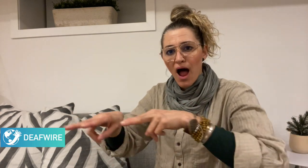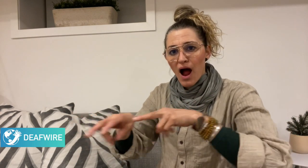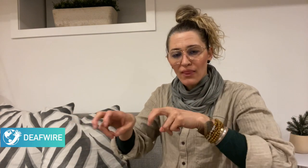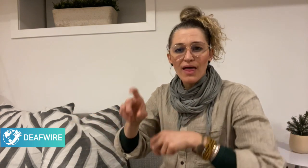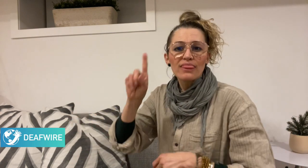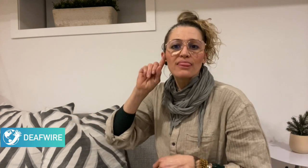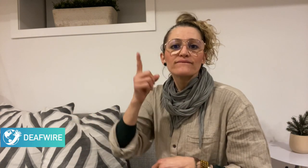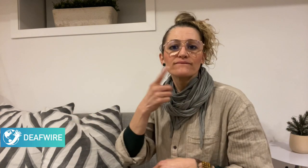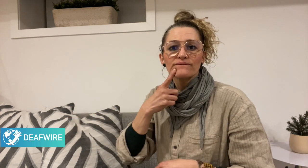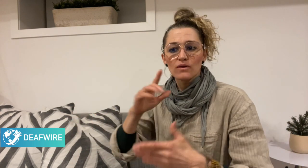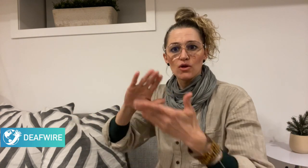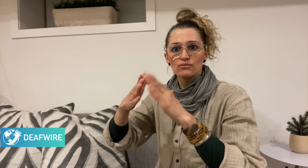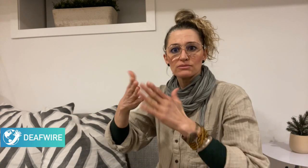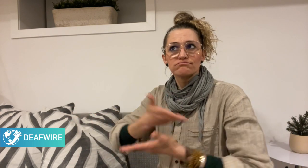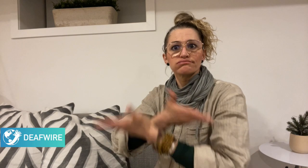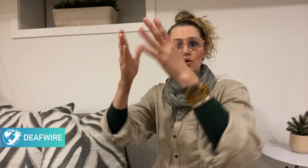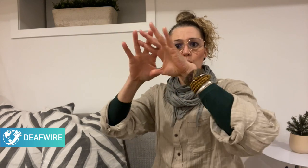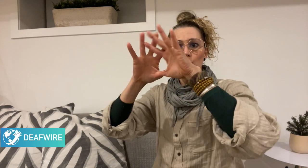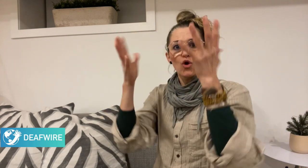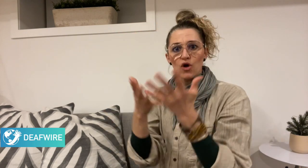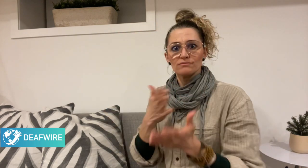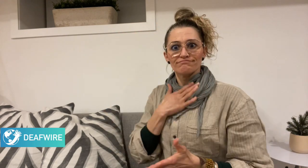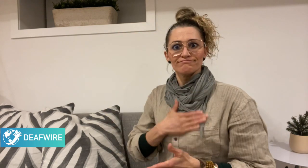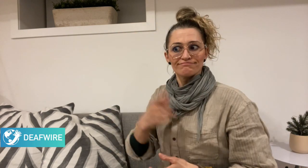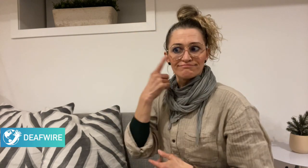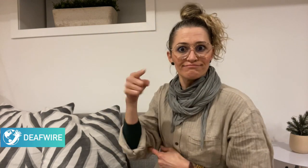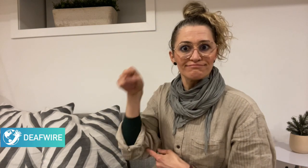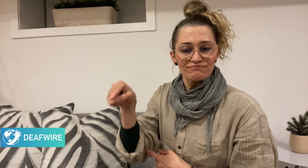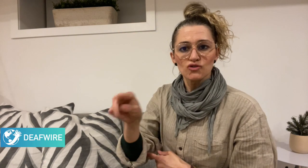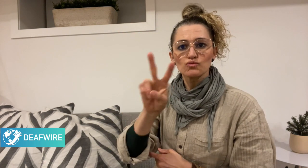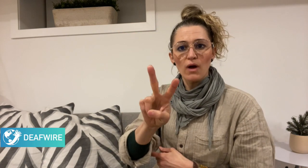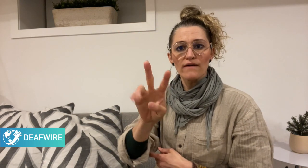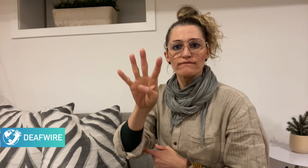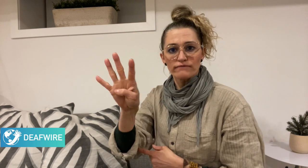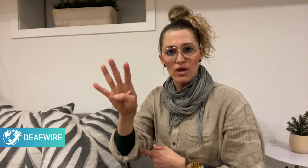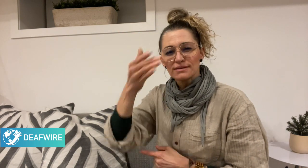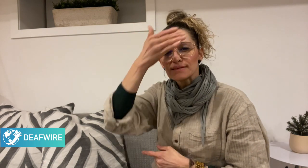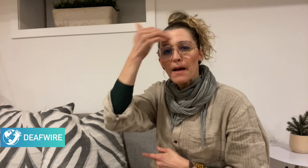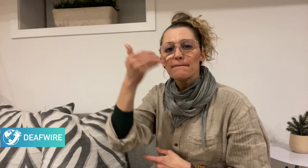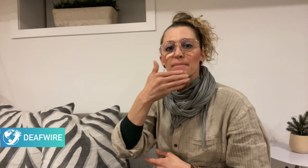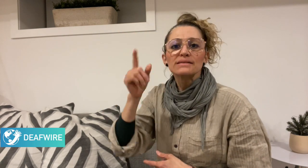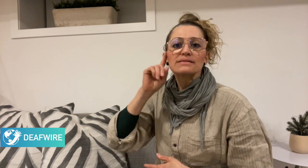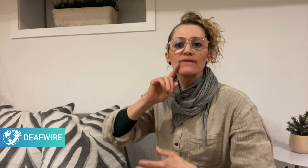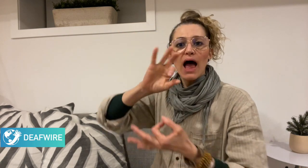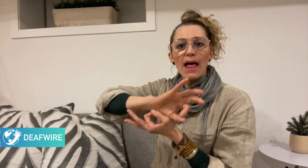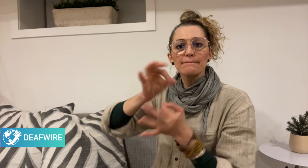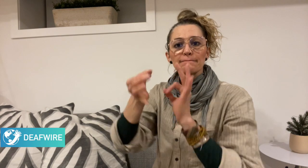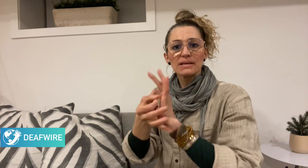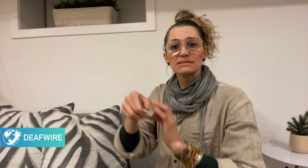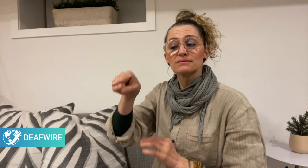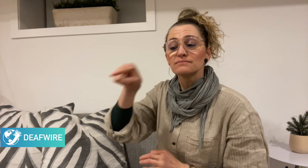is the upcoming 24th Summer Deaflympics, which will be held